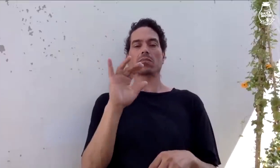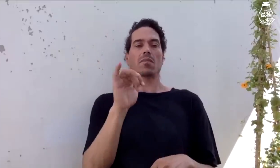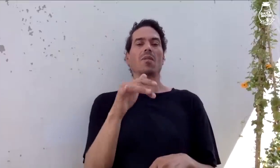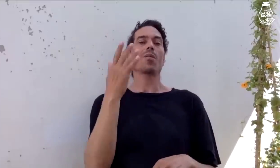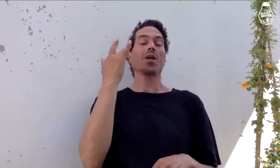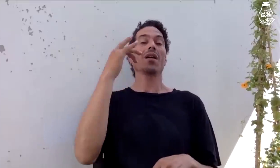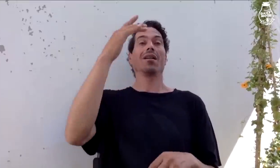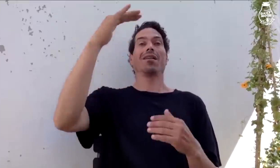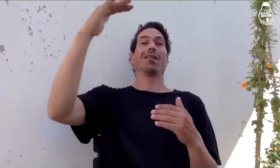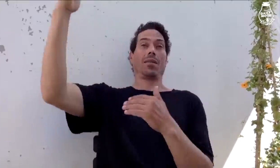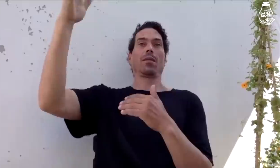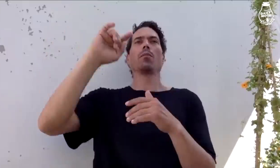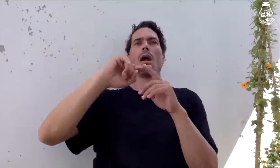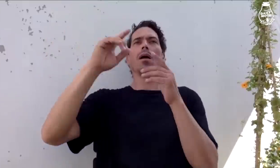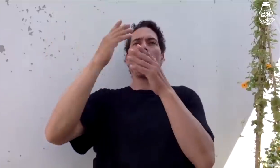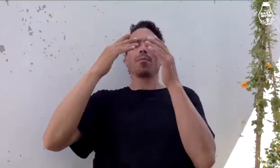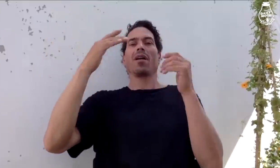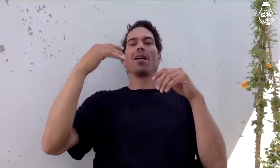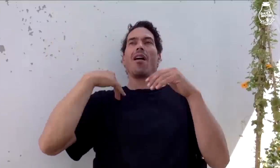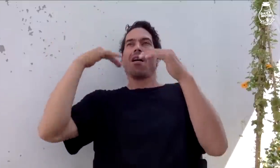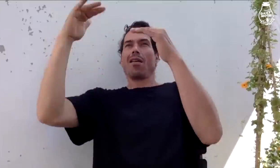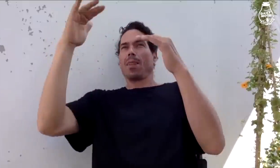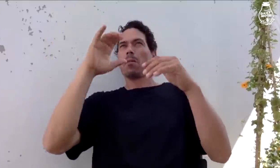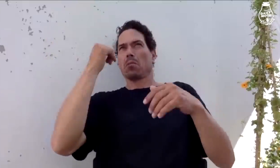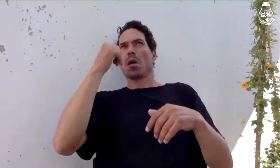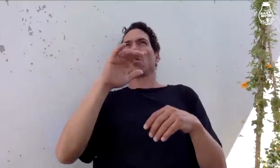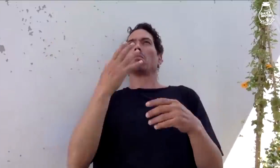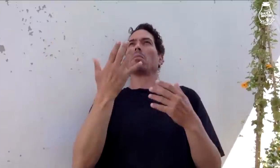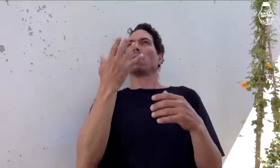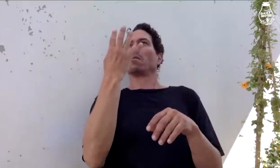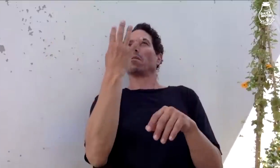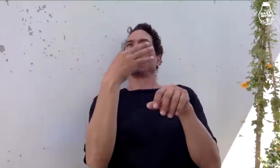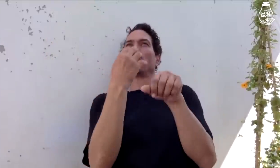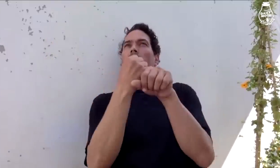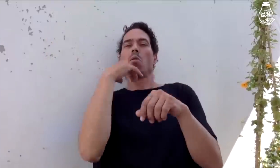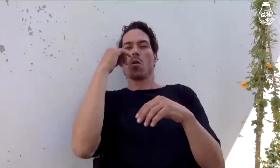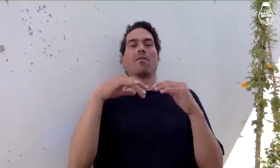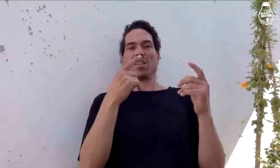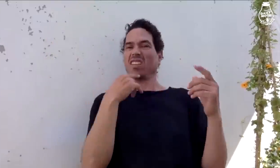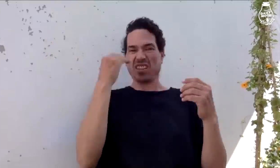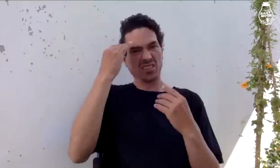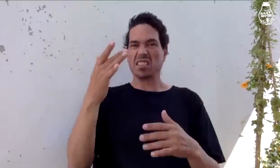But all my friends would always talk about Chris and